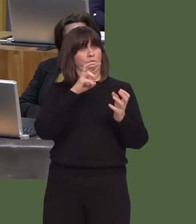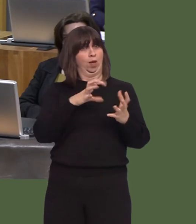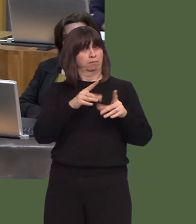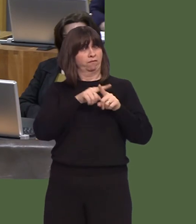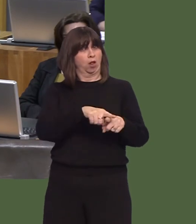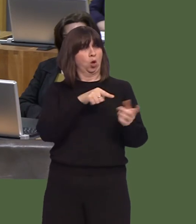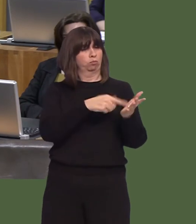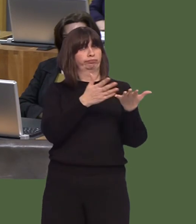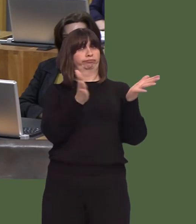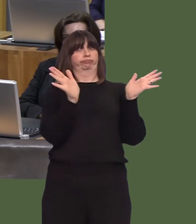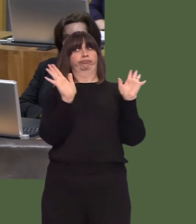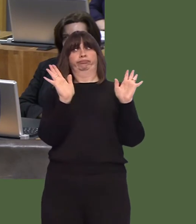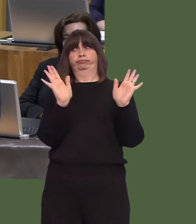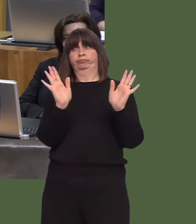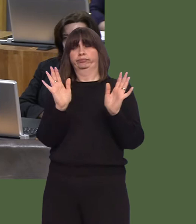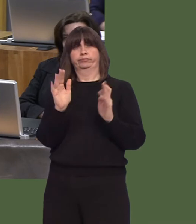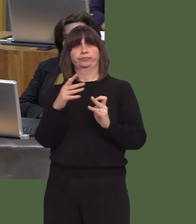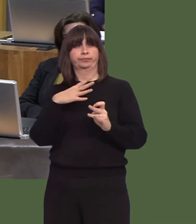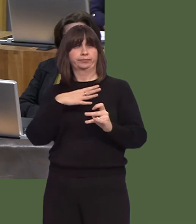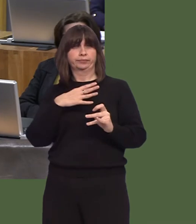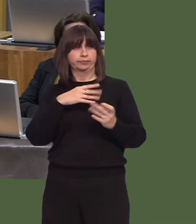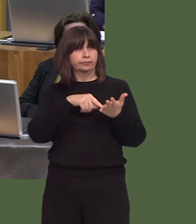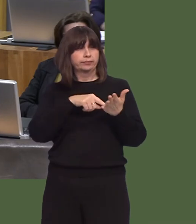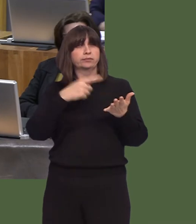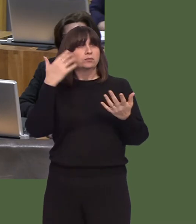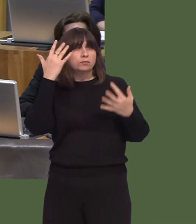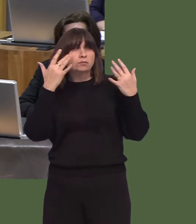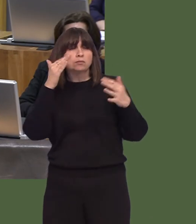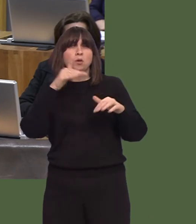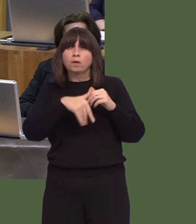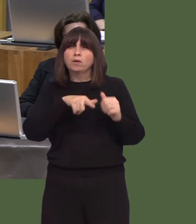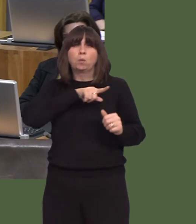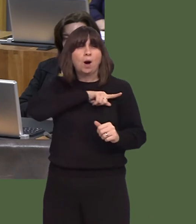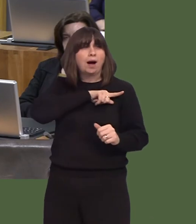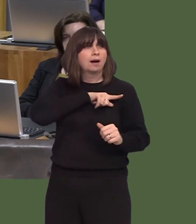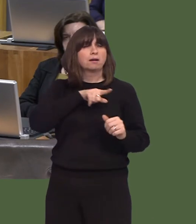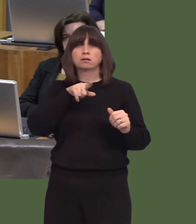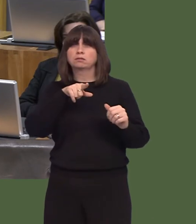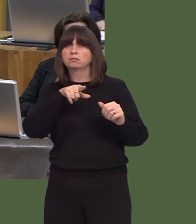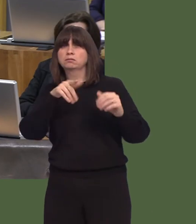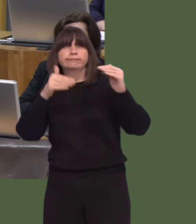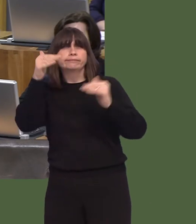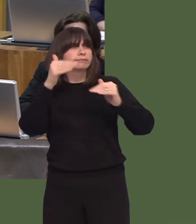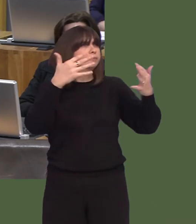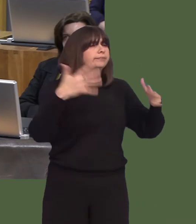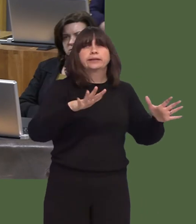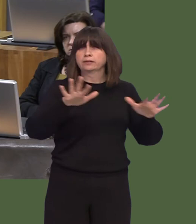They're broad, encompassing the need to understand and address the causes of pay differences for all people.